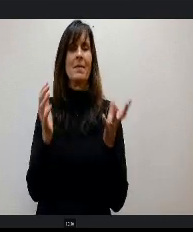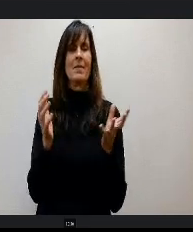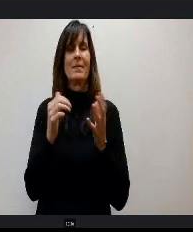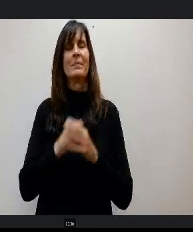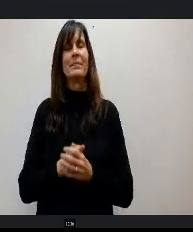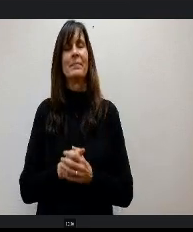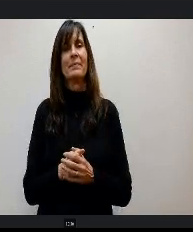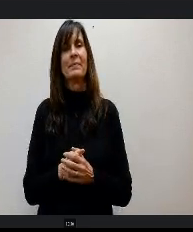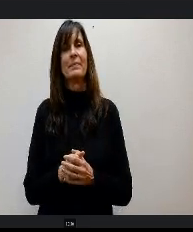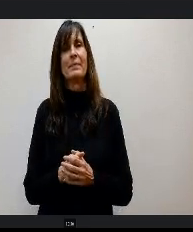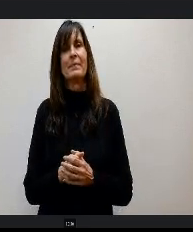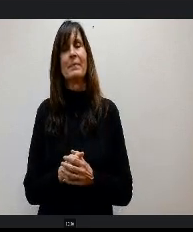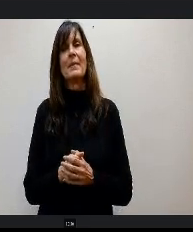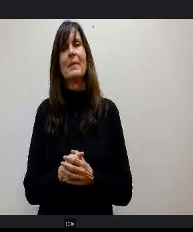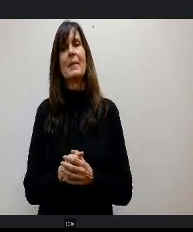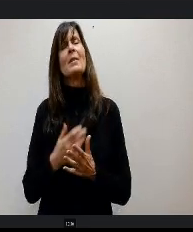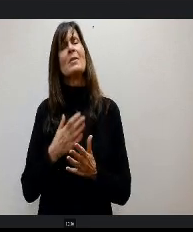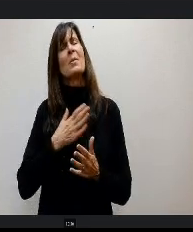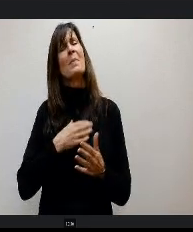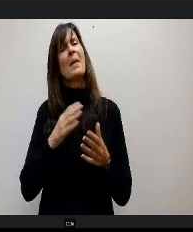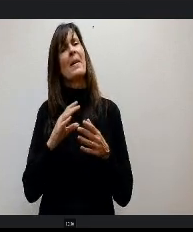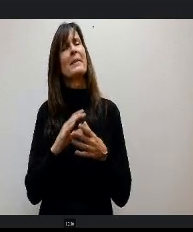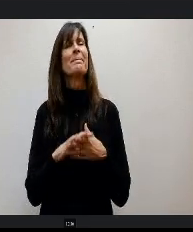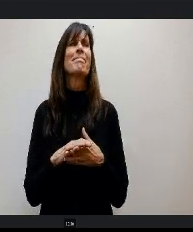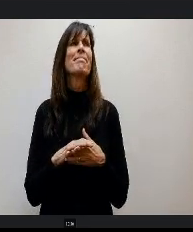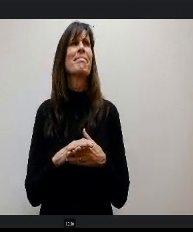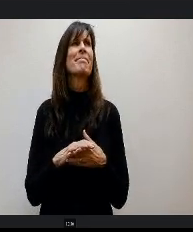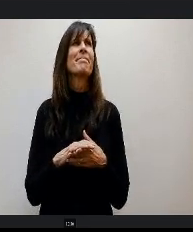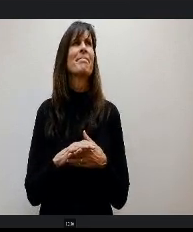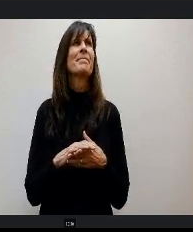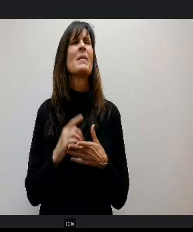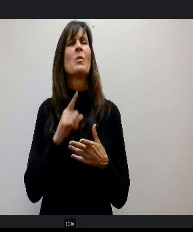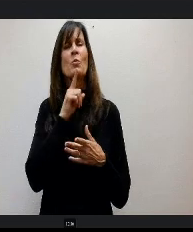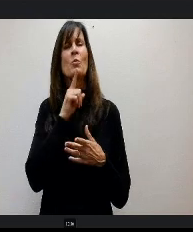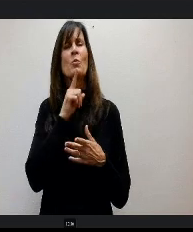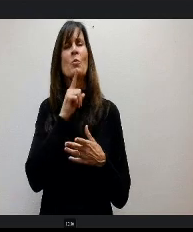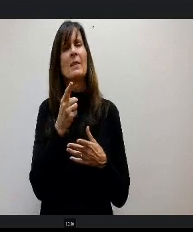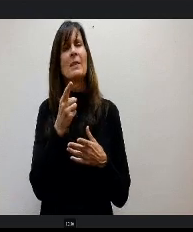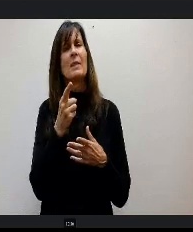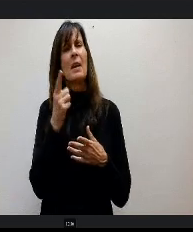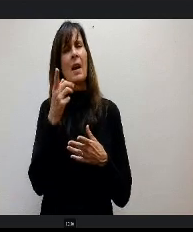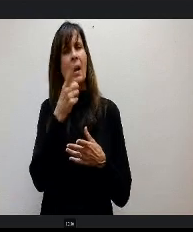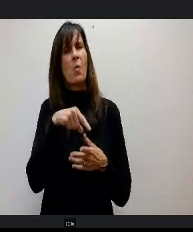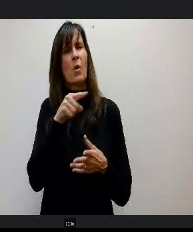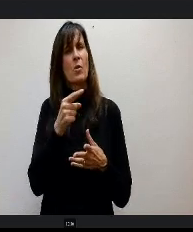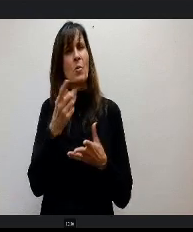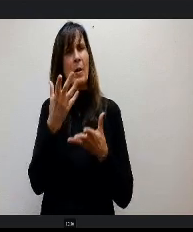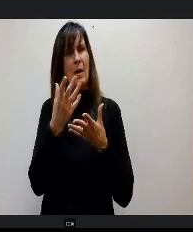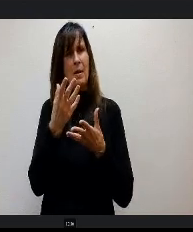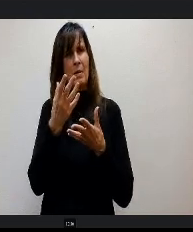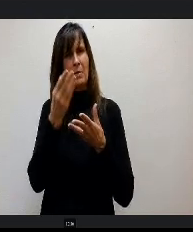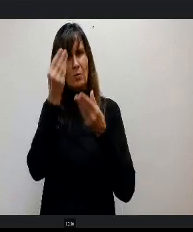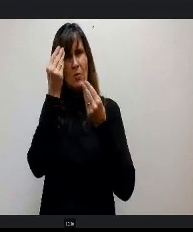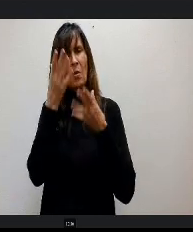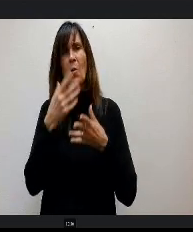Really quick my comments, just I really want to make e sure that everybody understands how seriously I take this role in this position.